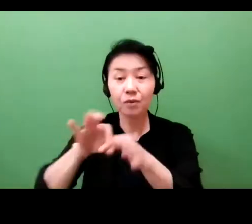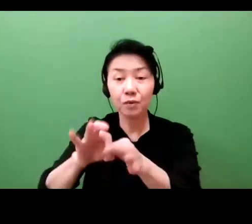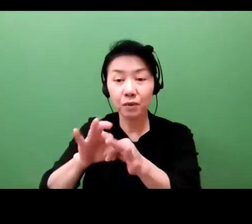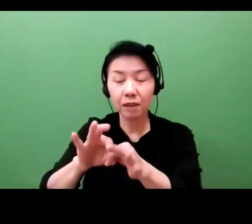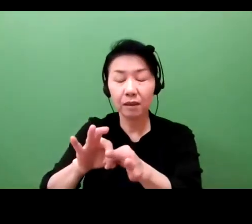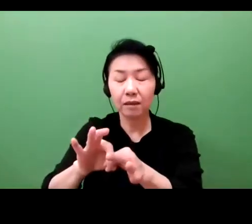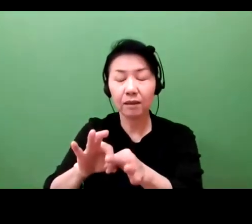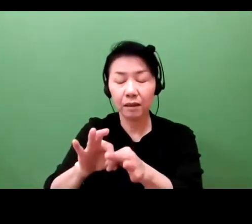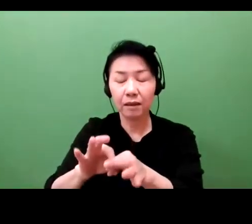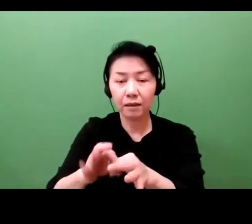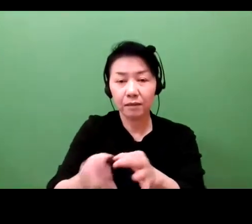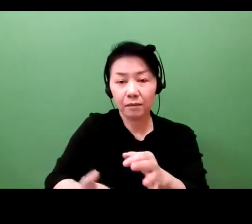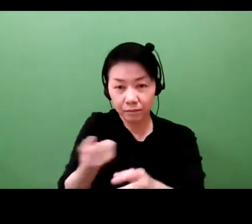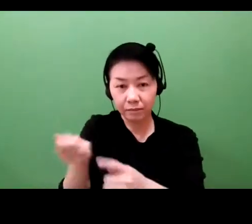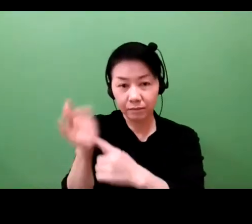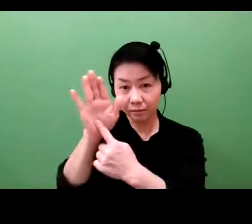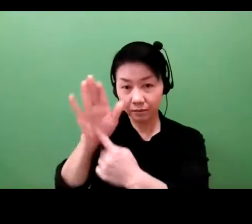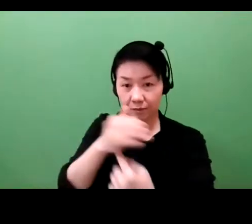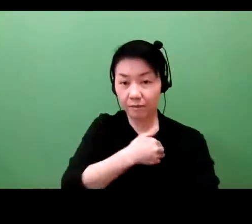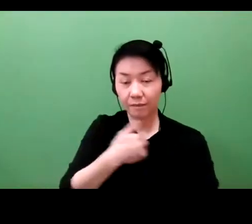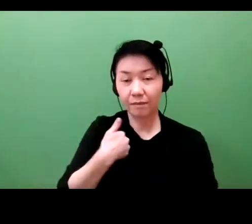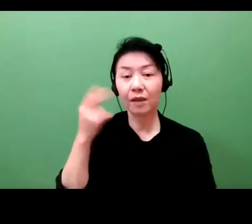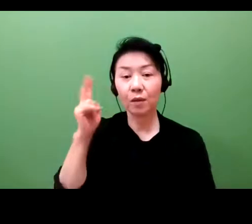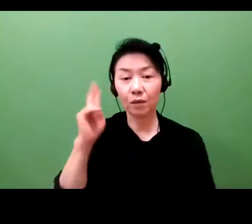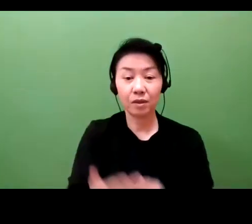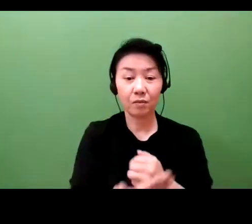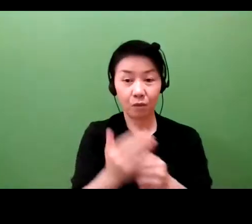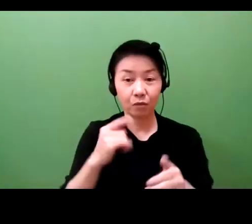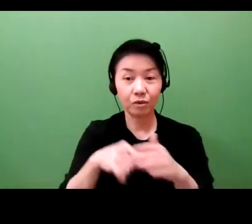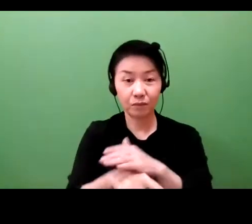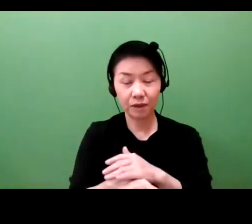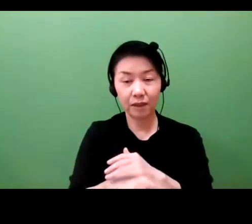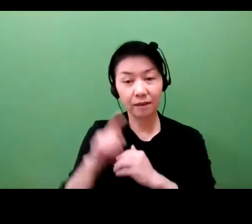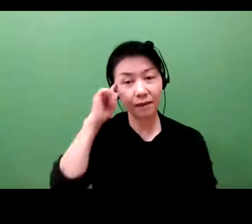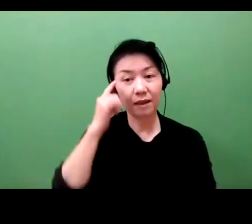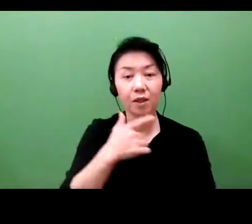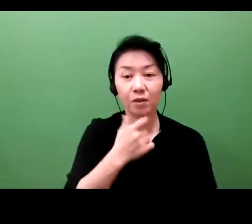And I do want to thank my former colleague Dr. Takenaka who, again, if you have questions